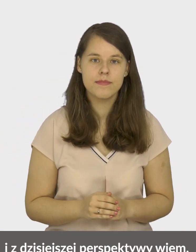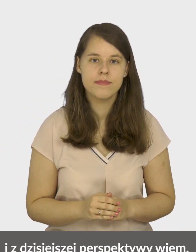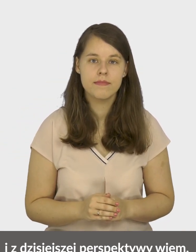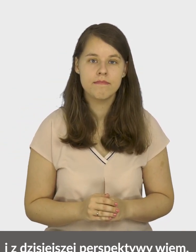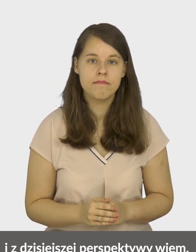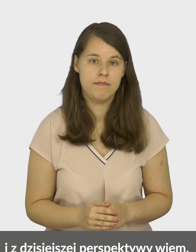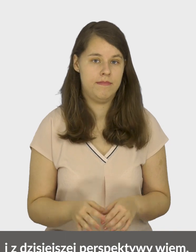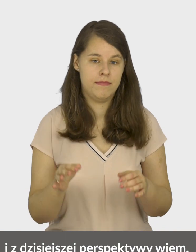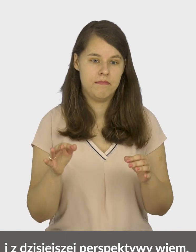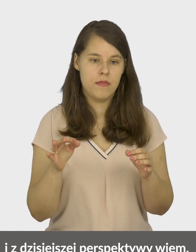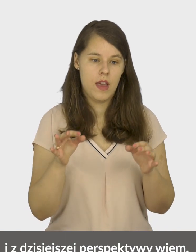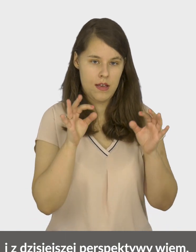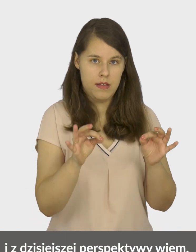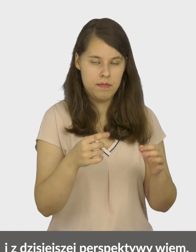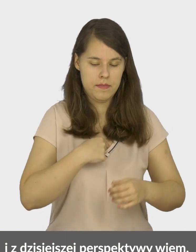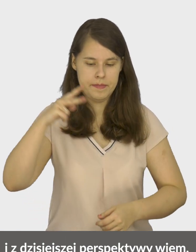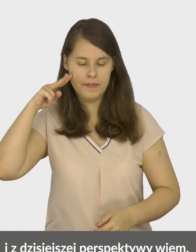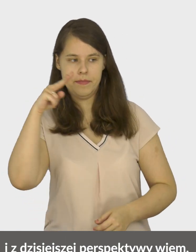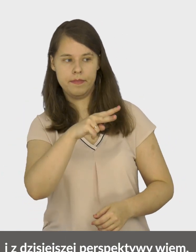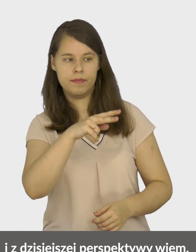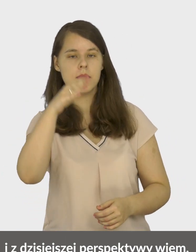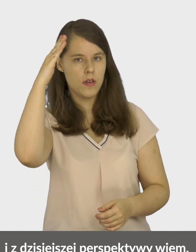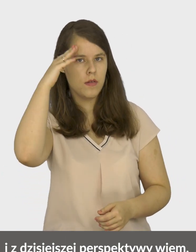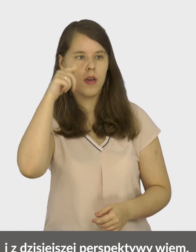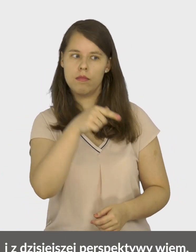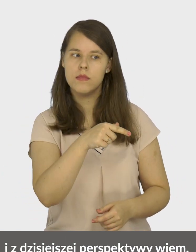and from today's perspective I know,